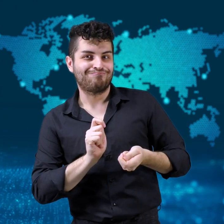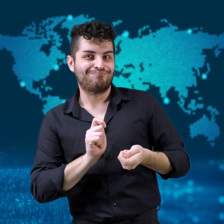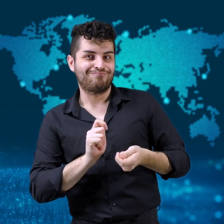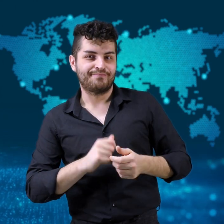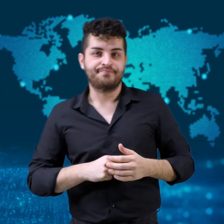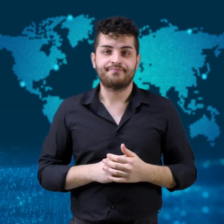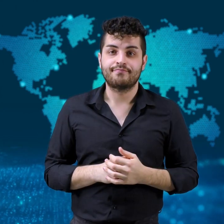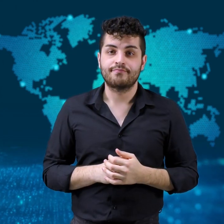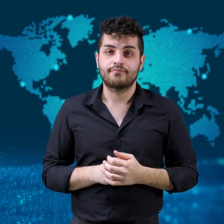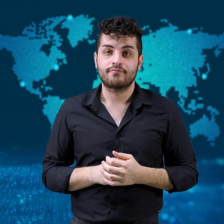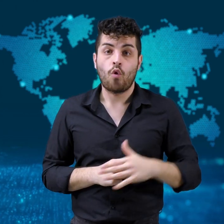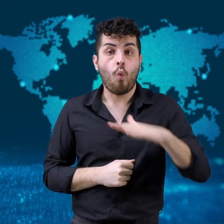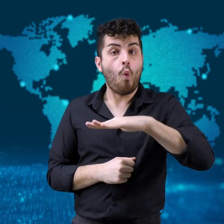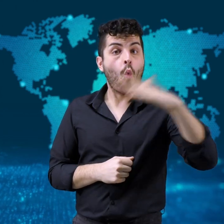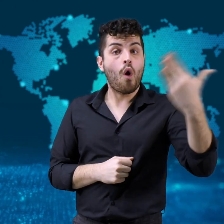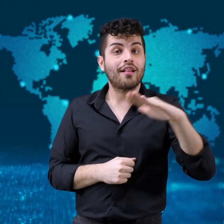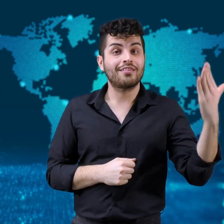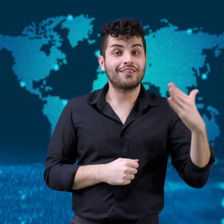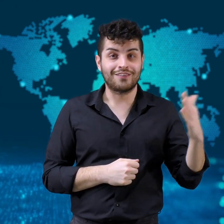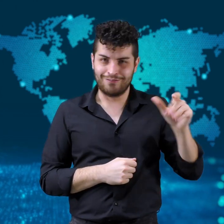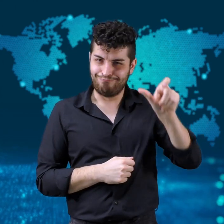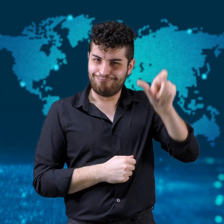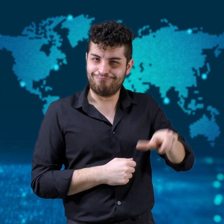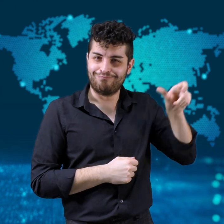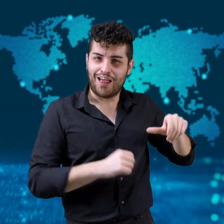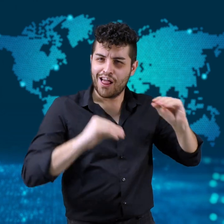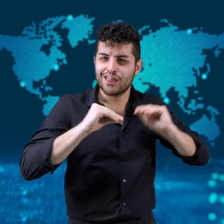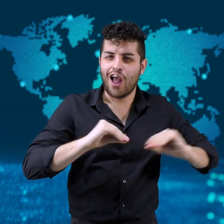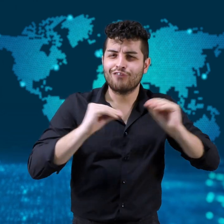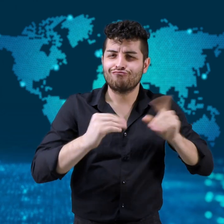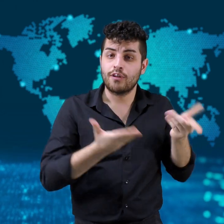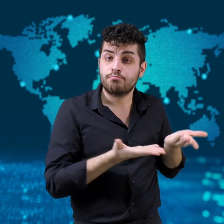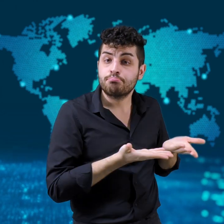during his Zoom classes.